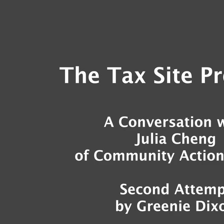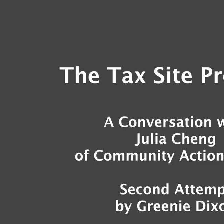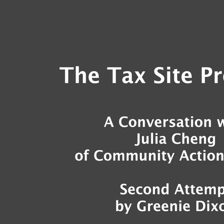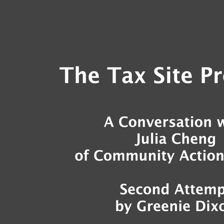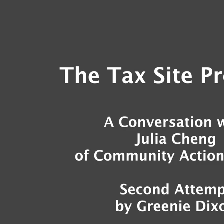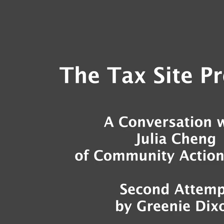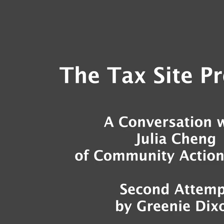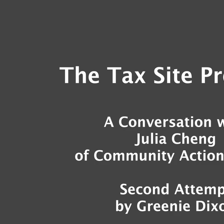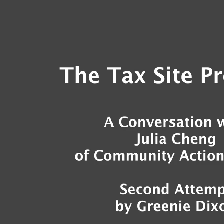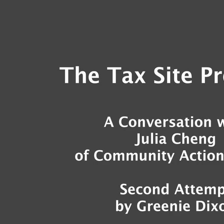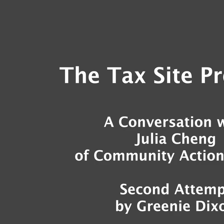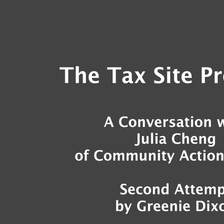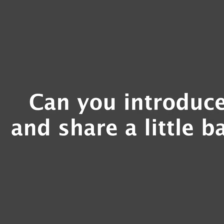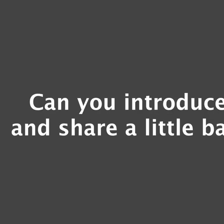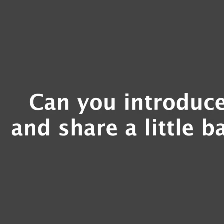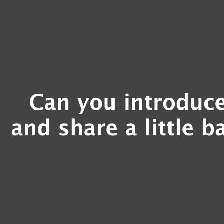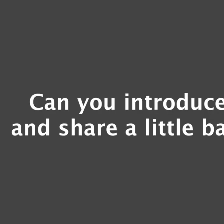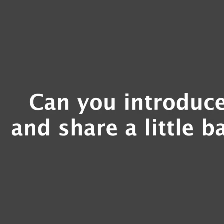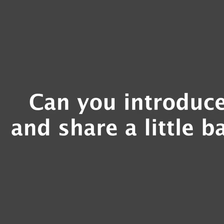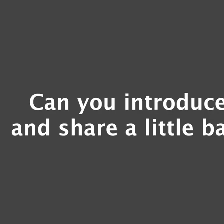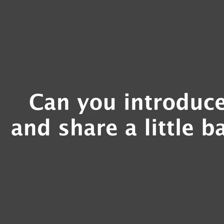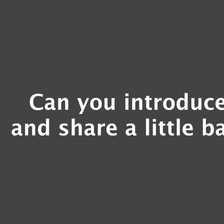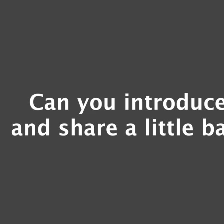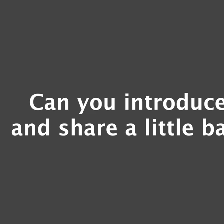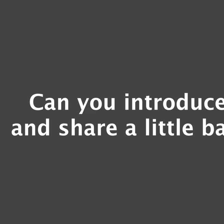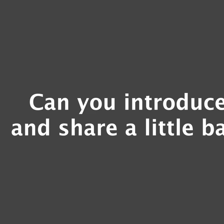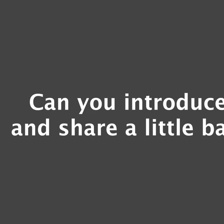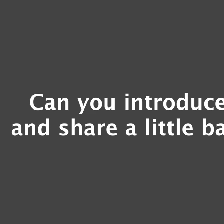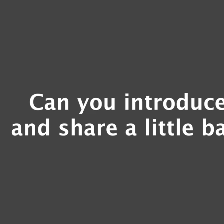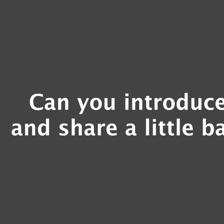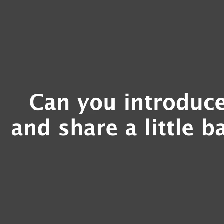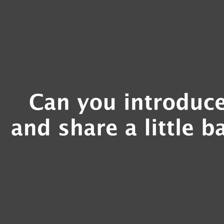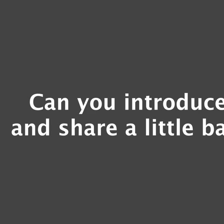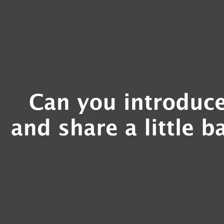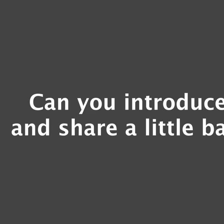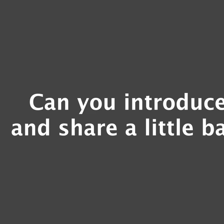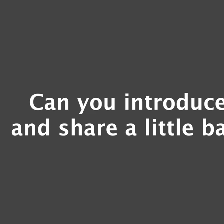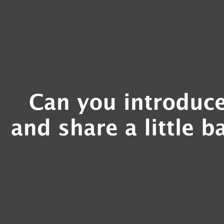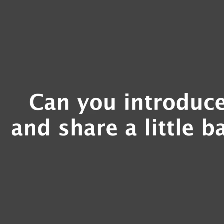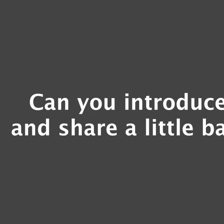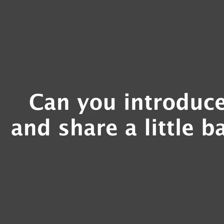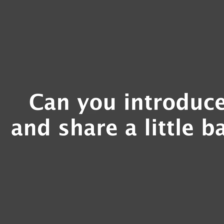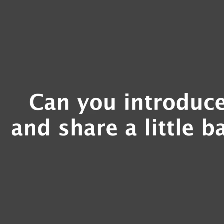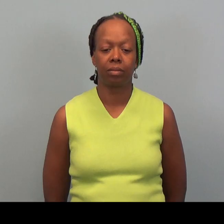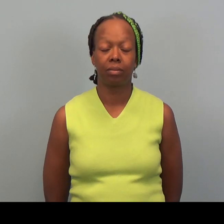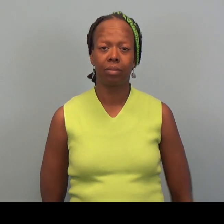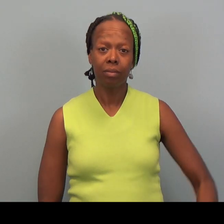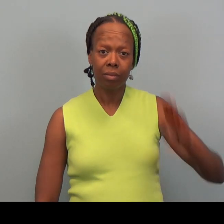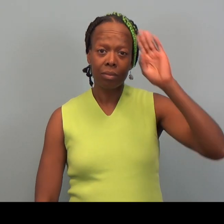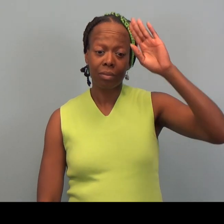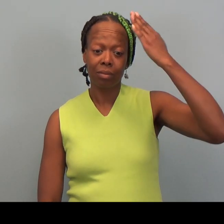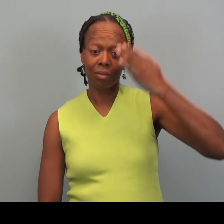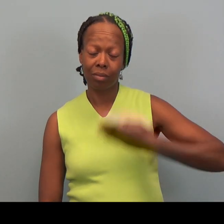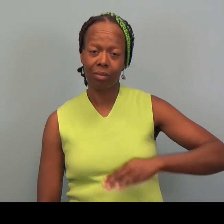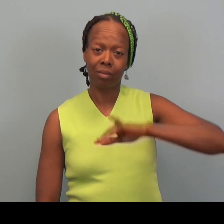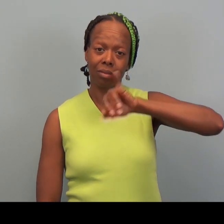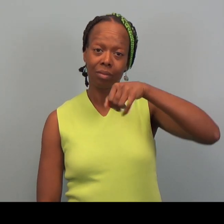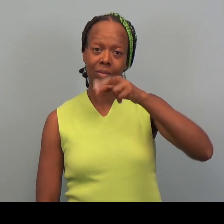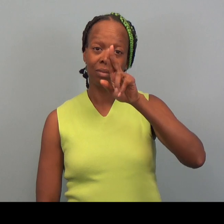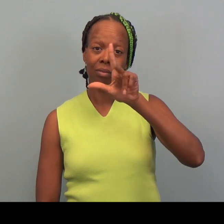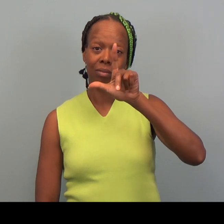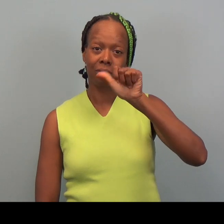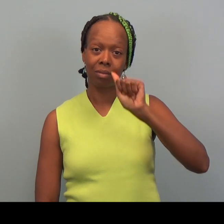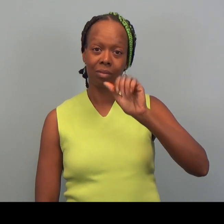My name is Julia Cheng